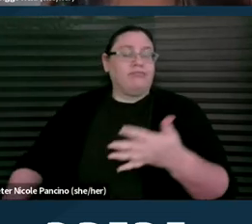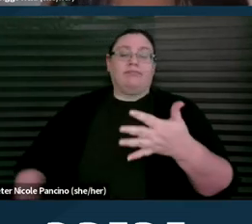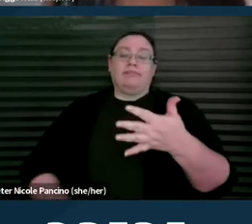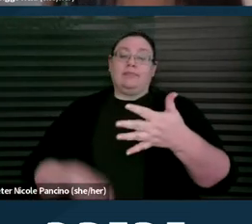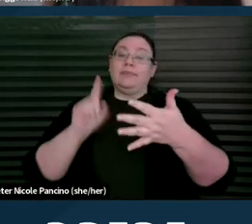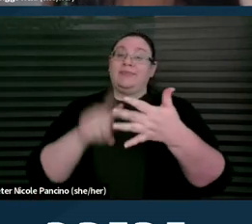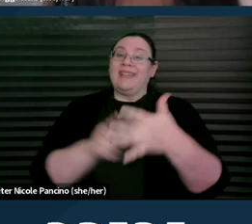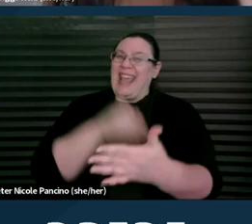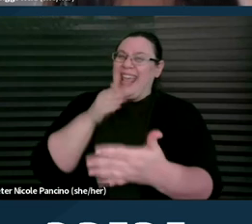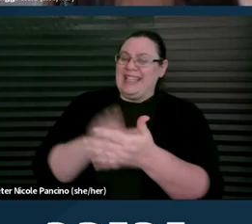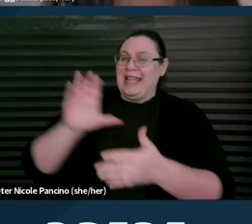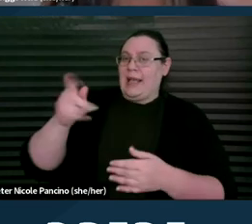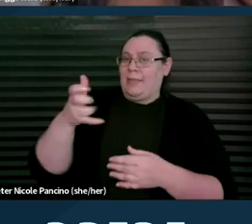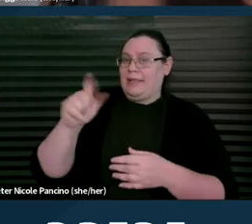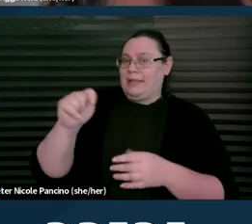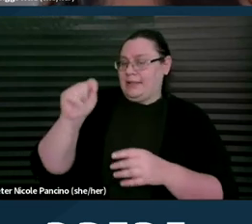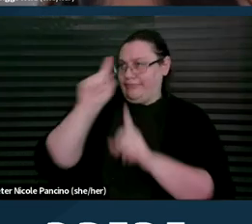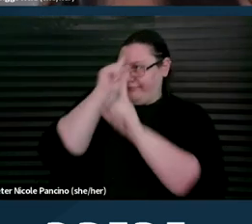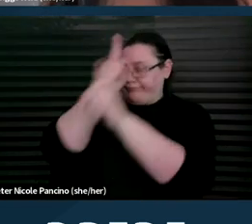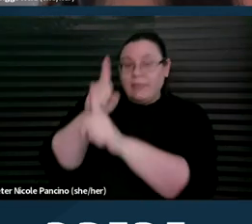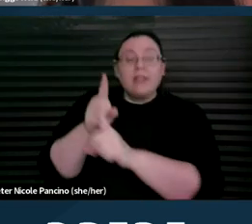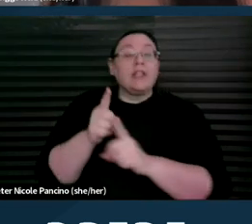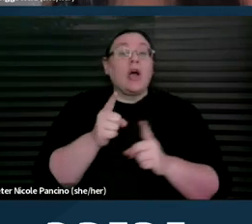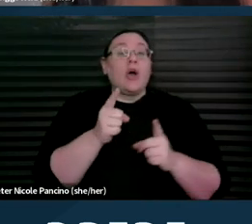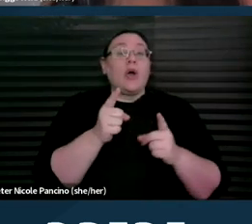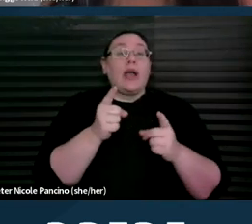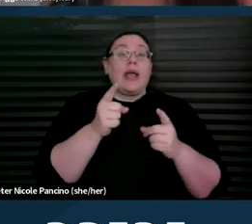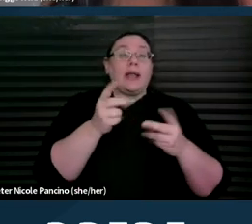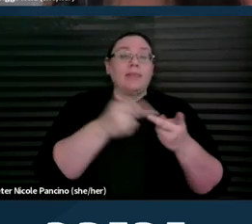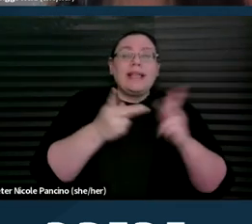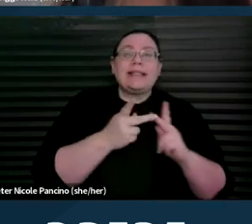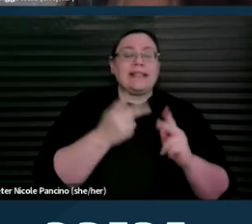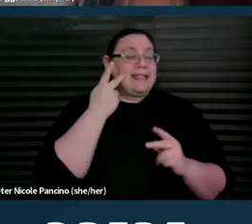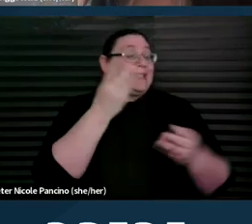so in an economy that sees land and humans as components of profit,